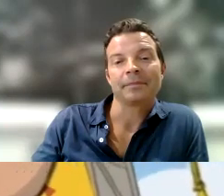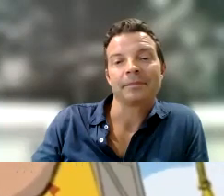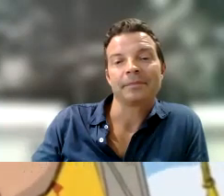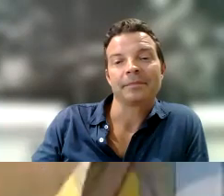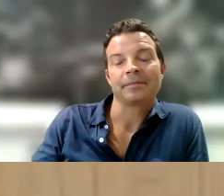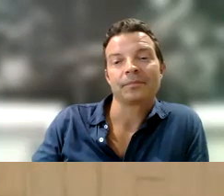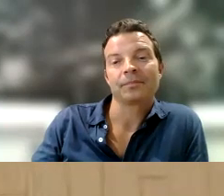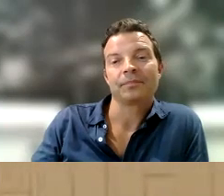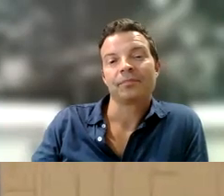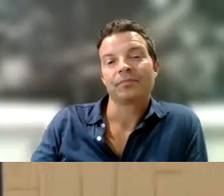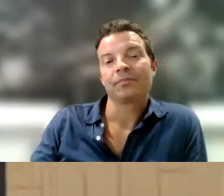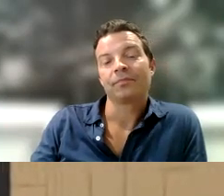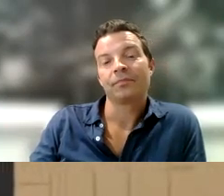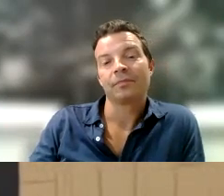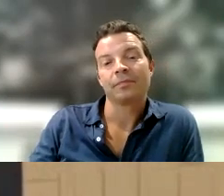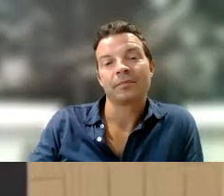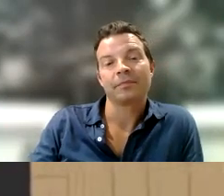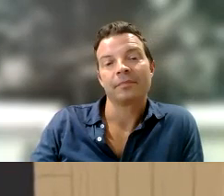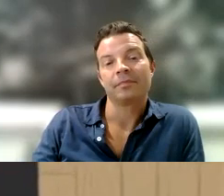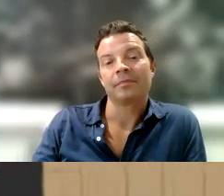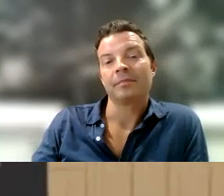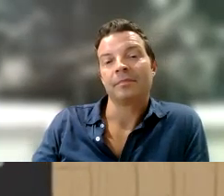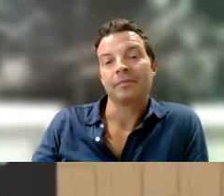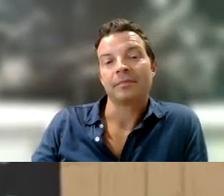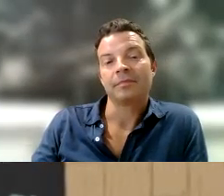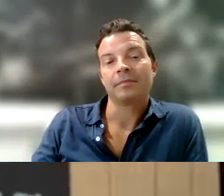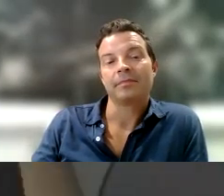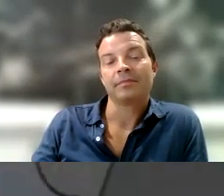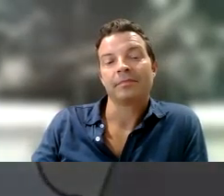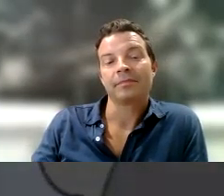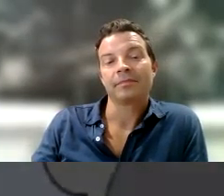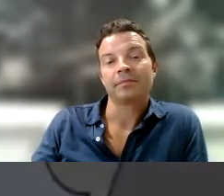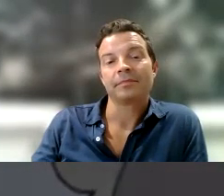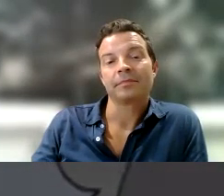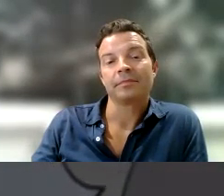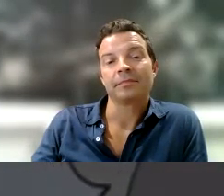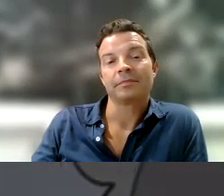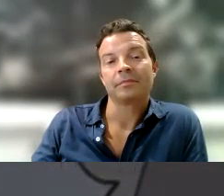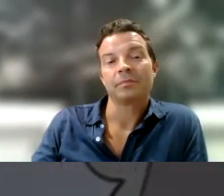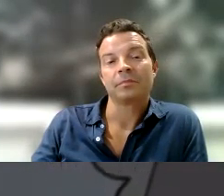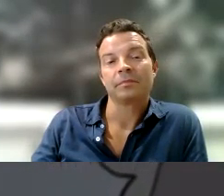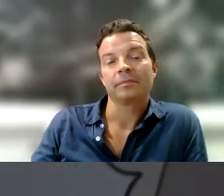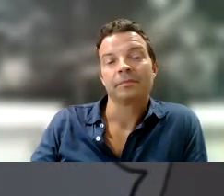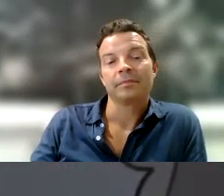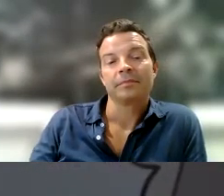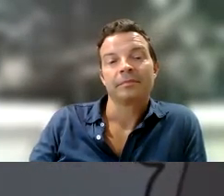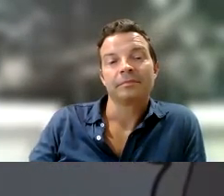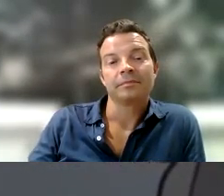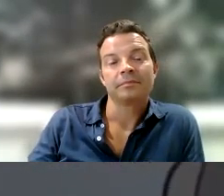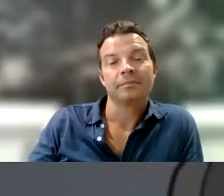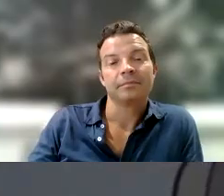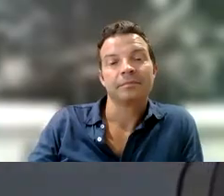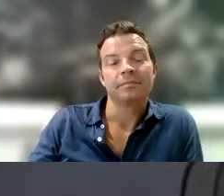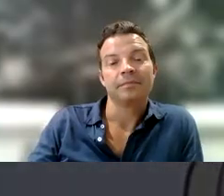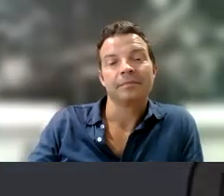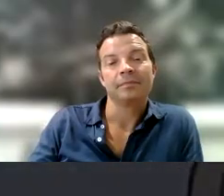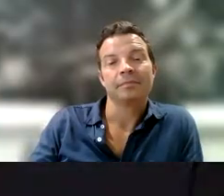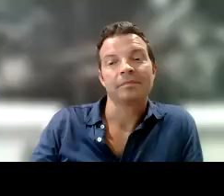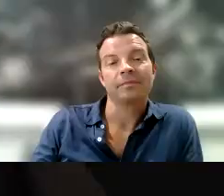We're together through thick and thin. Yeah, whatever kind of trouble we're in. It's gonna be okay.